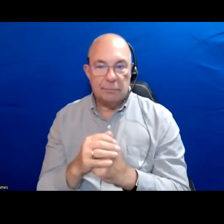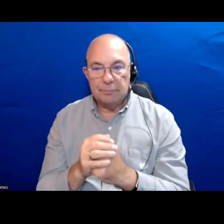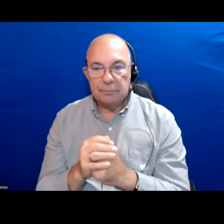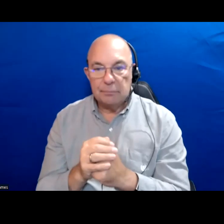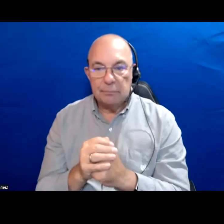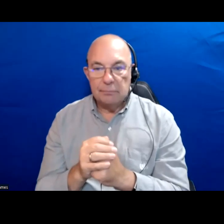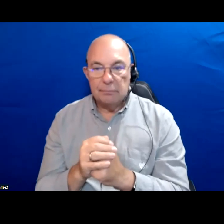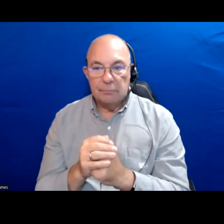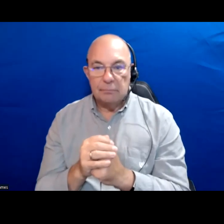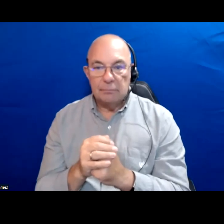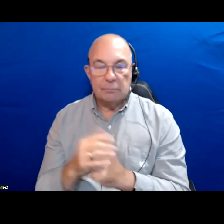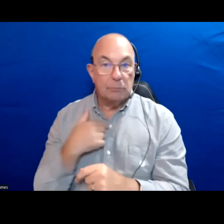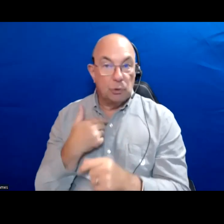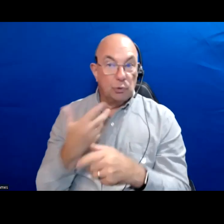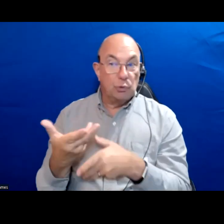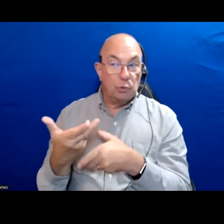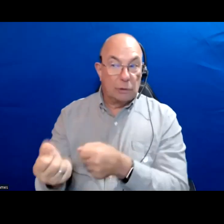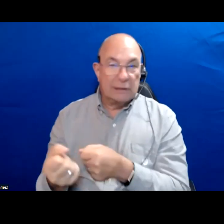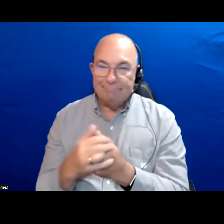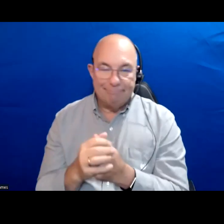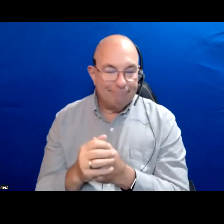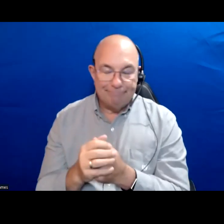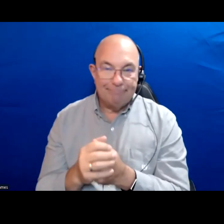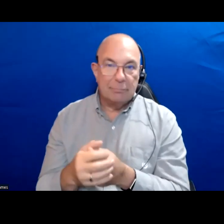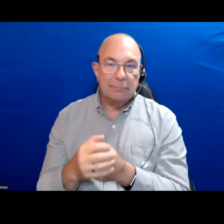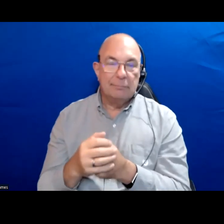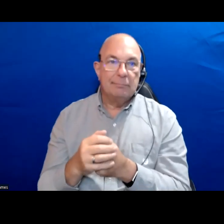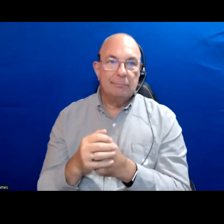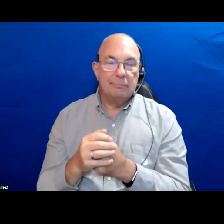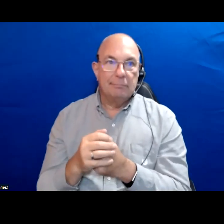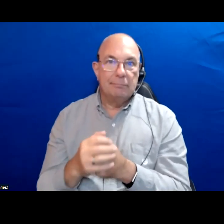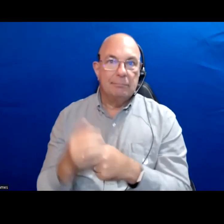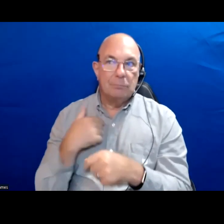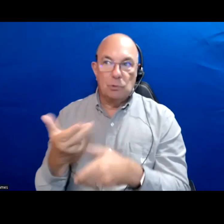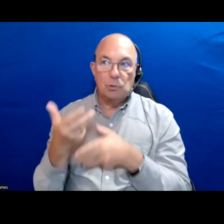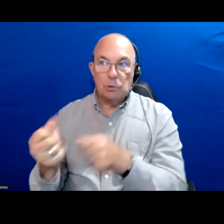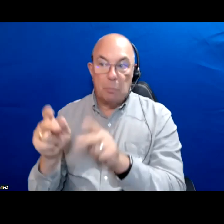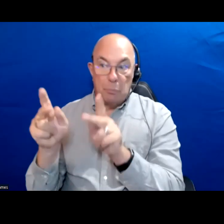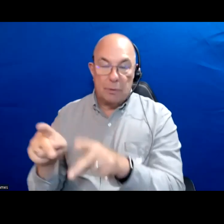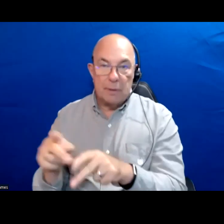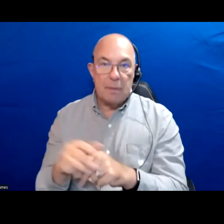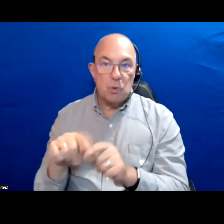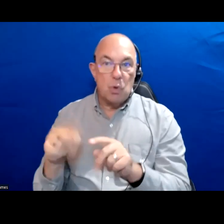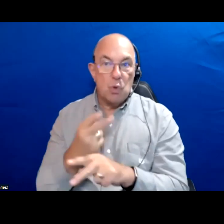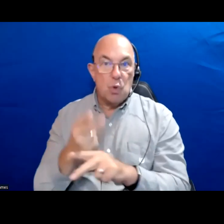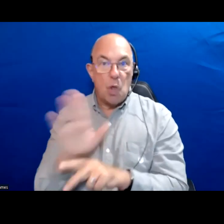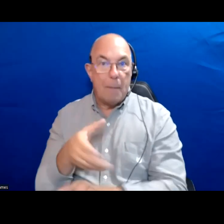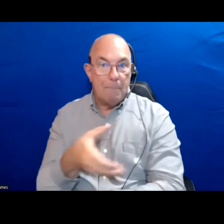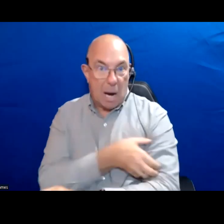I don't trust it though. I don't trust the person -- that the person in that position would not use the power if